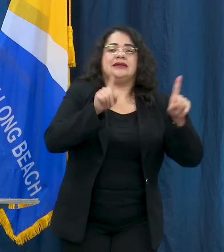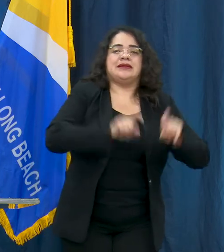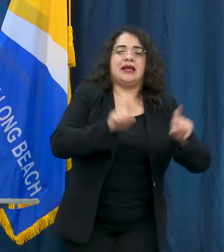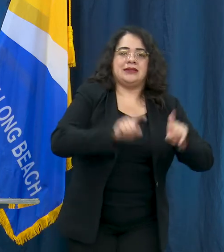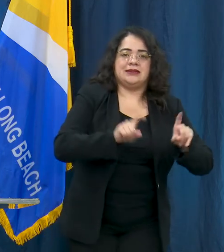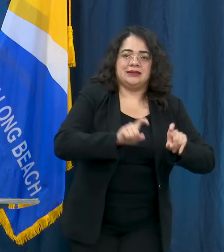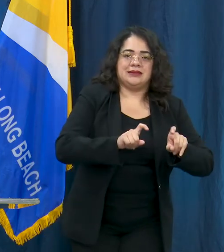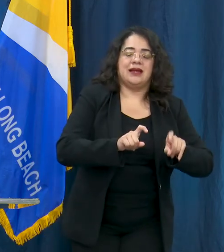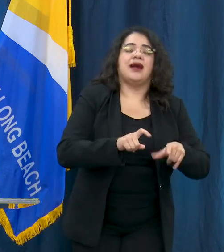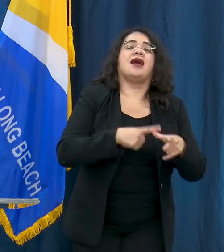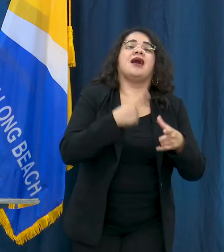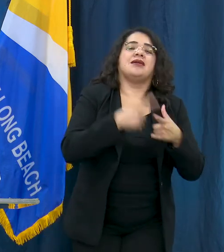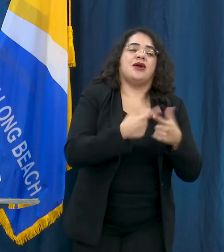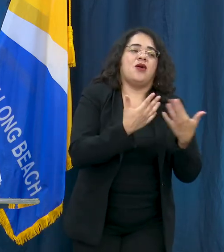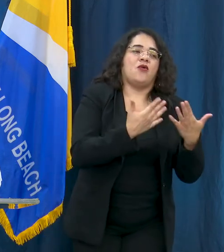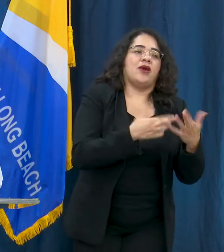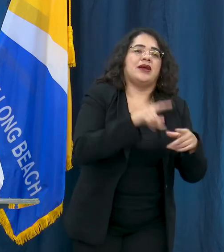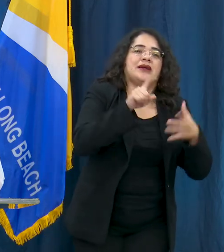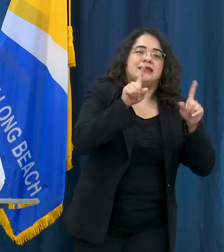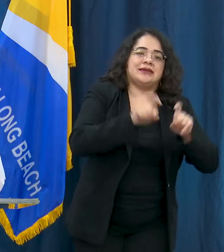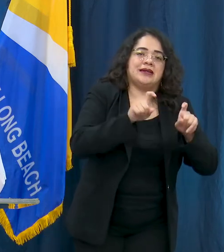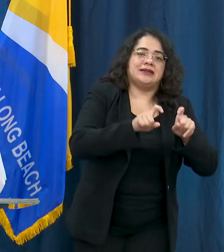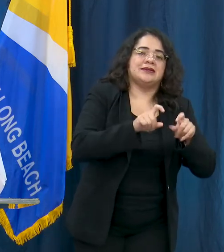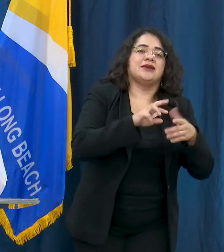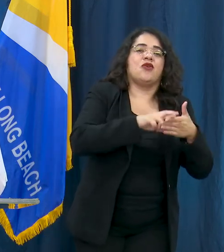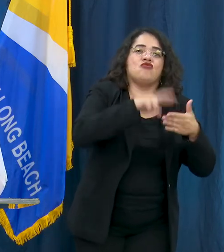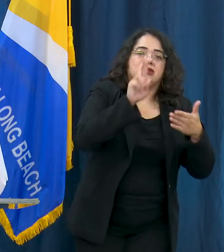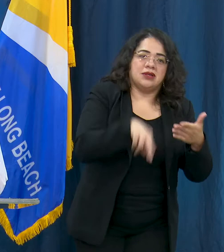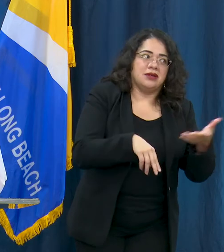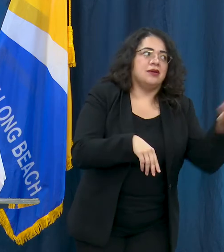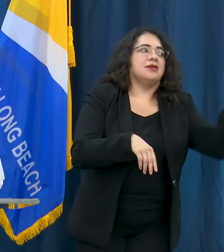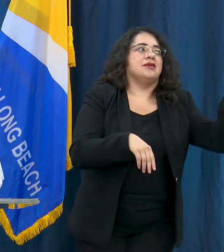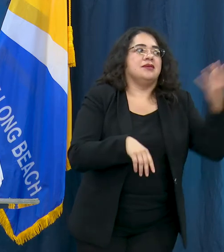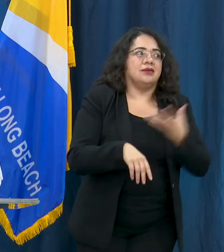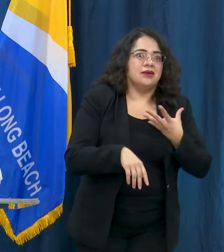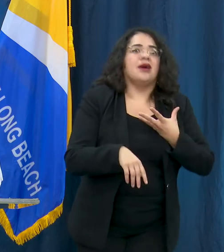you. We are asking people